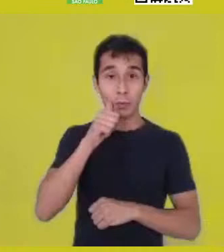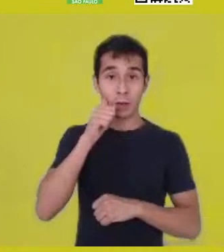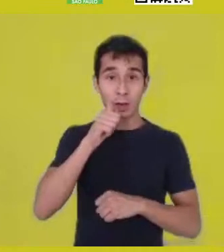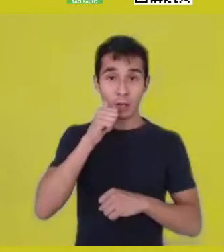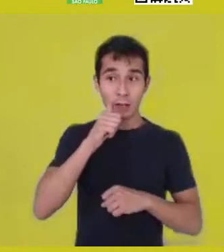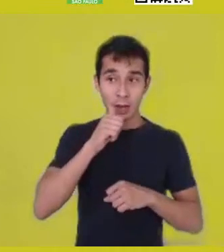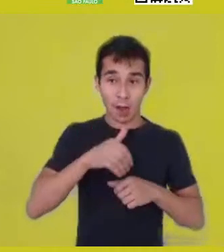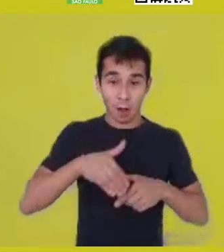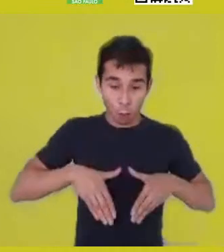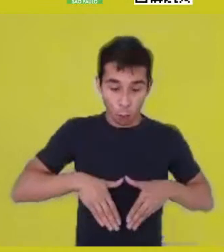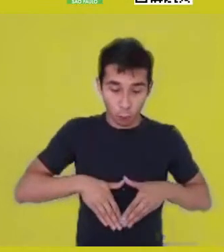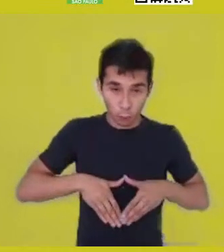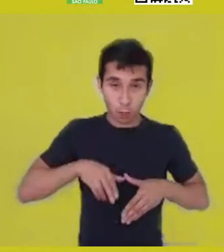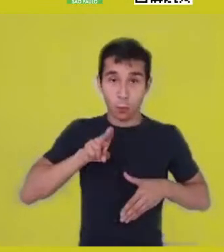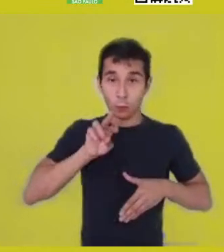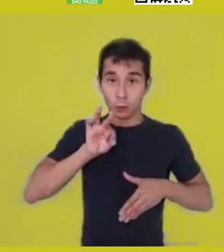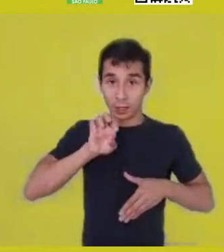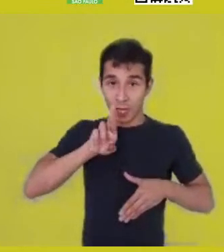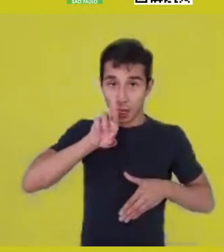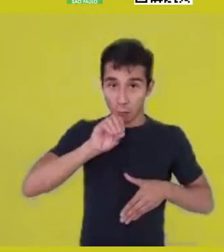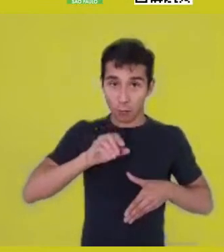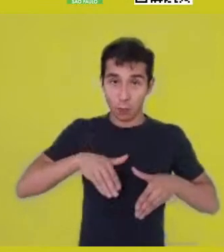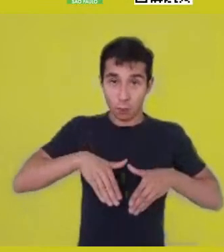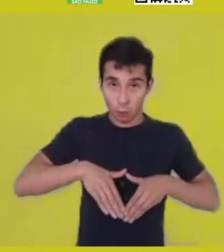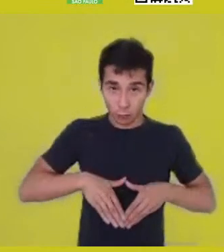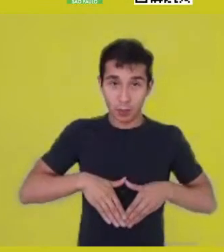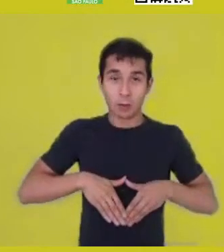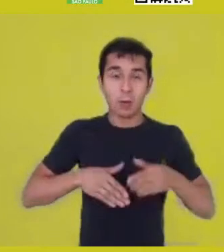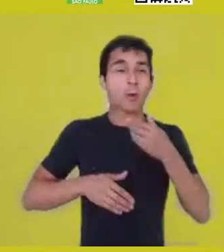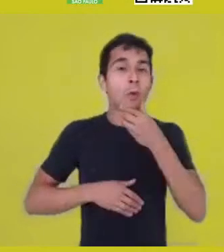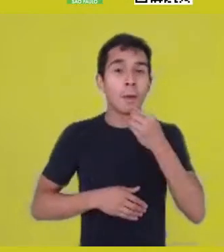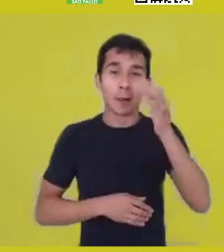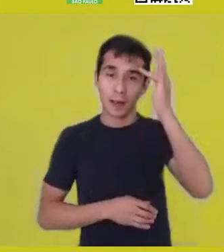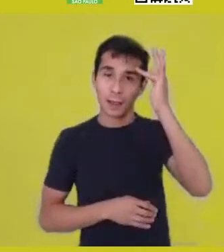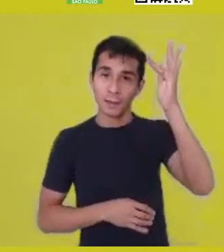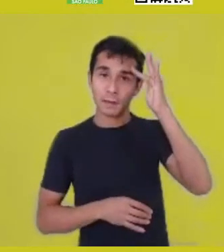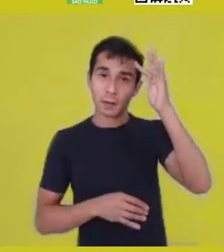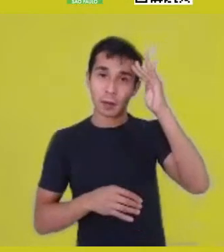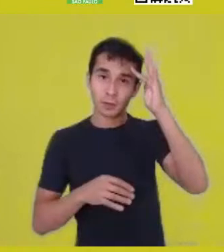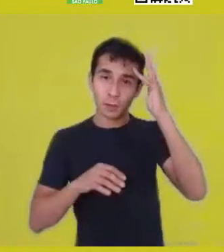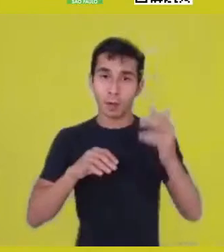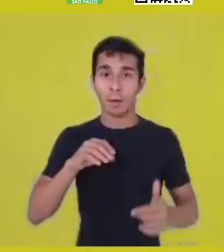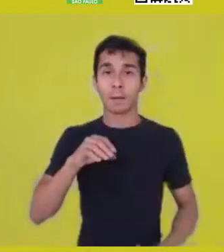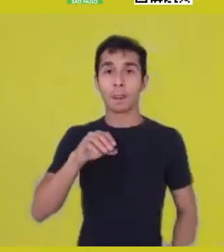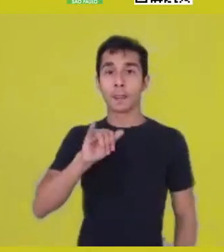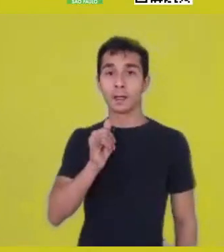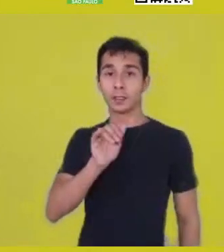as theologian Master Jayro Pereira warns us, it’s this mythical,